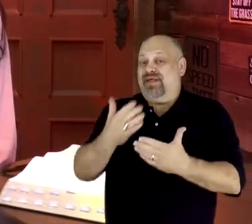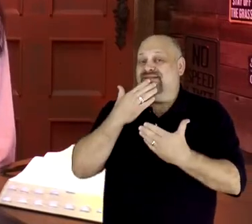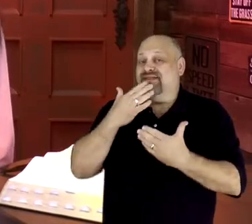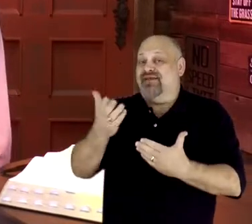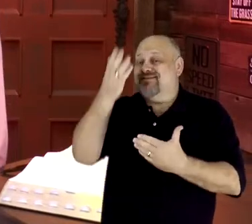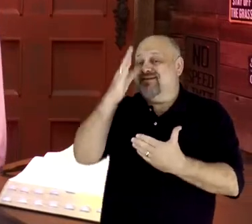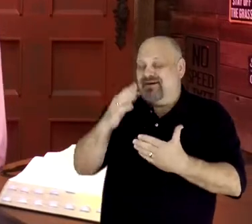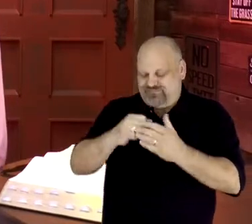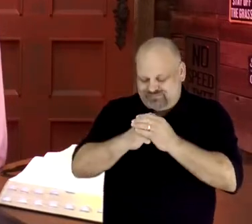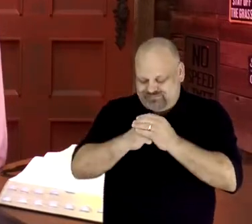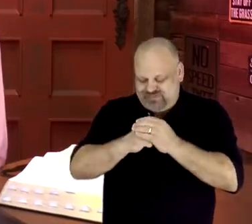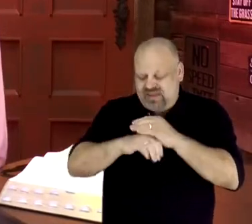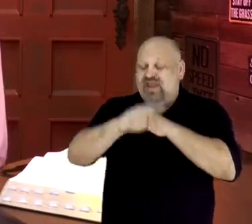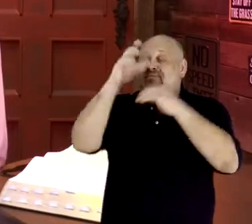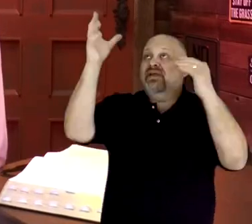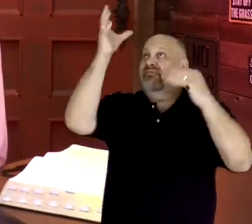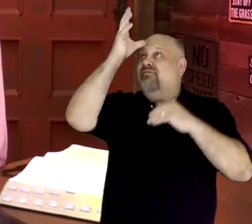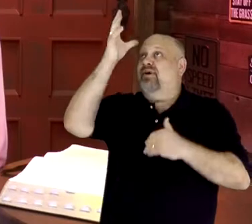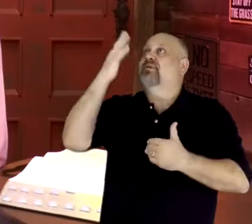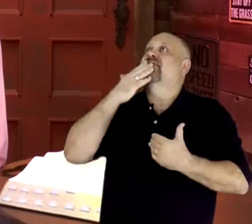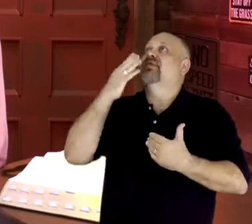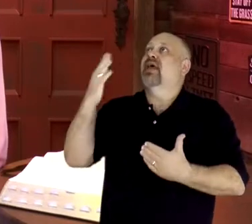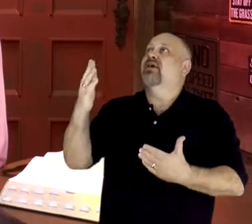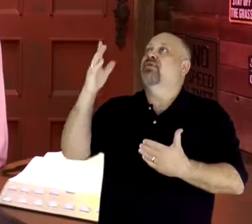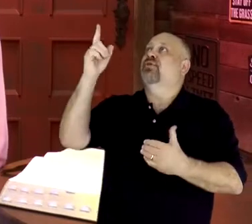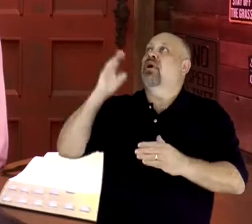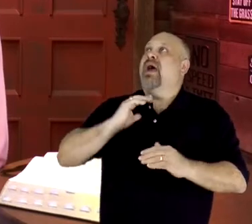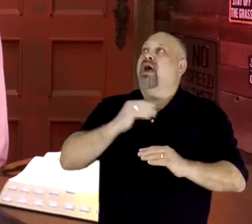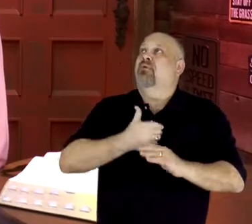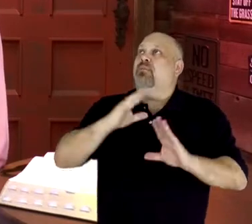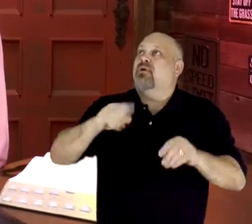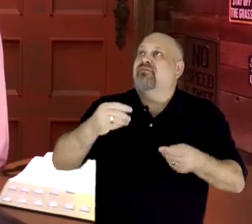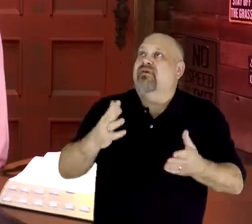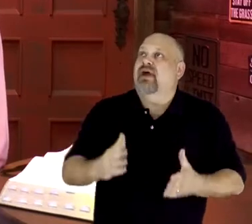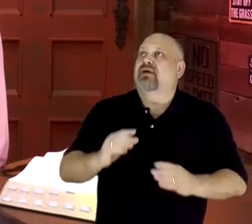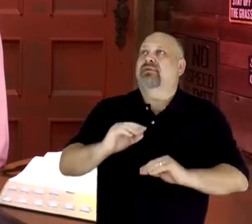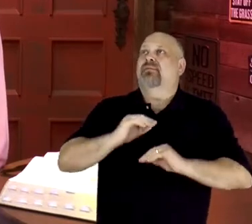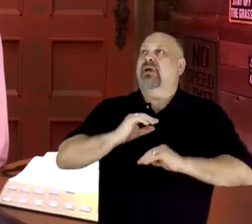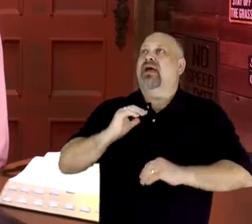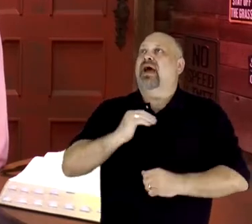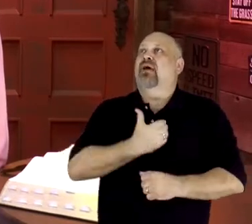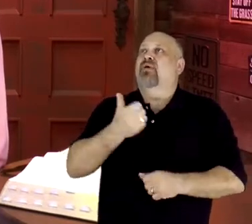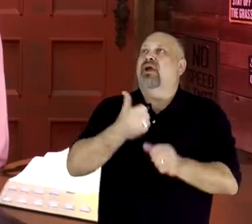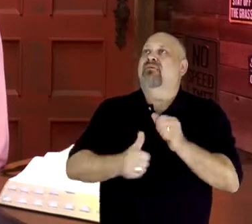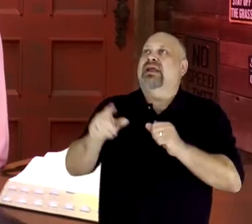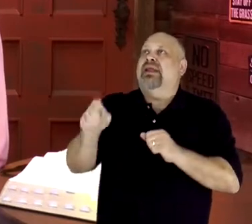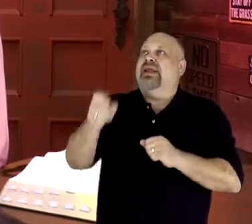prayer. Heavenly Father we thank You, that You are our provider. You meet our every need, and God You